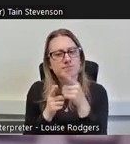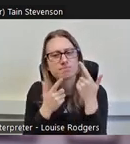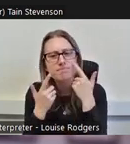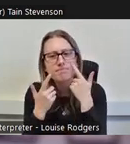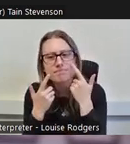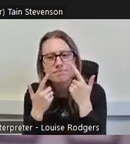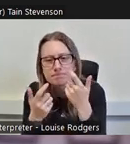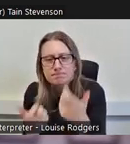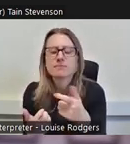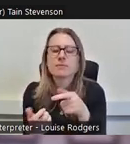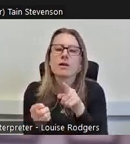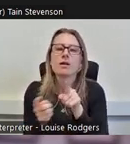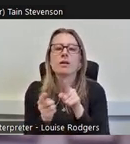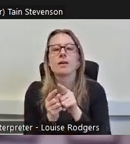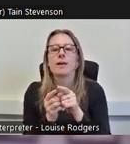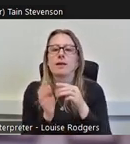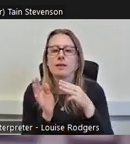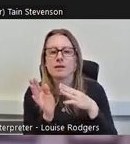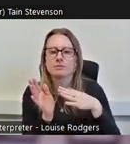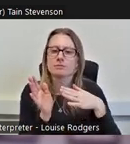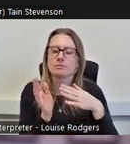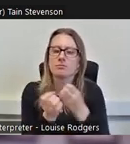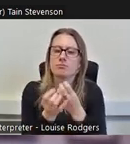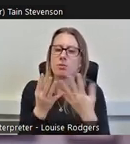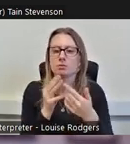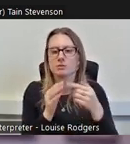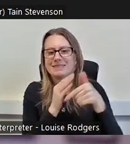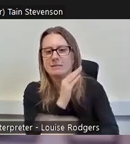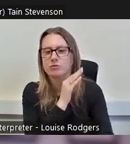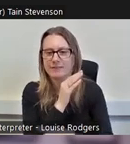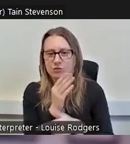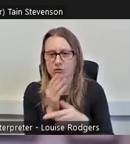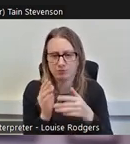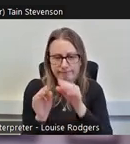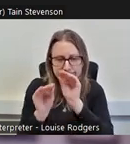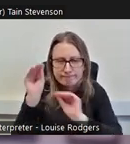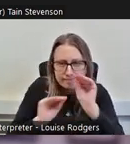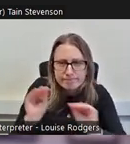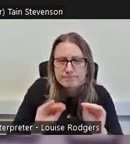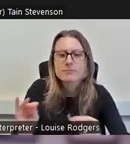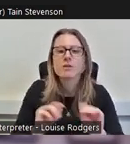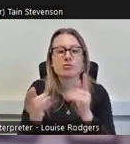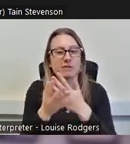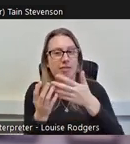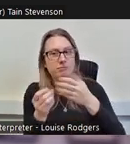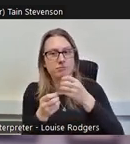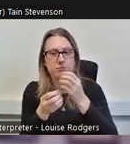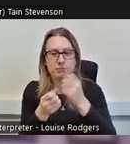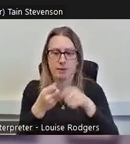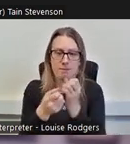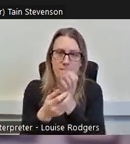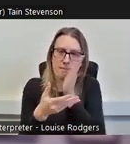Deprivation quintiles. What that does is to split Scotland essentially into five areas. Quintile 1